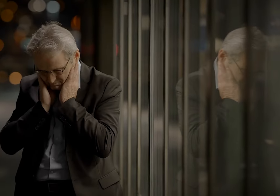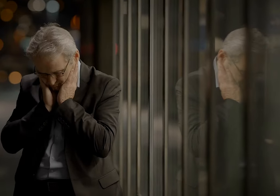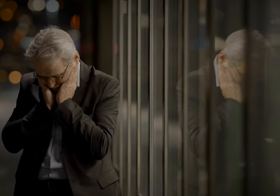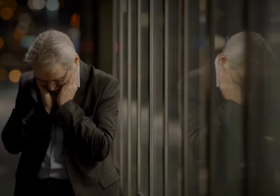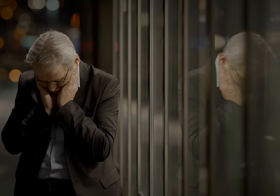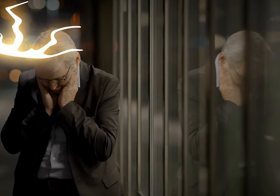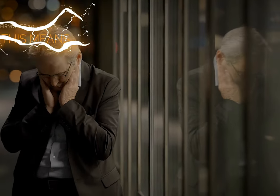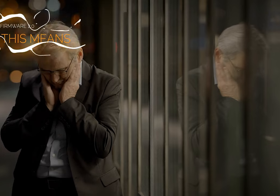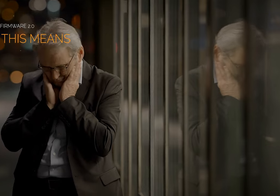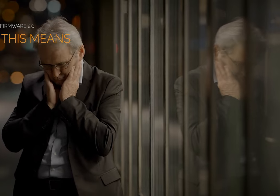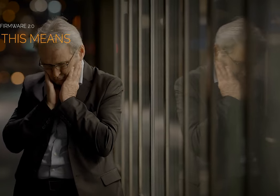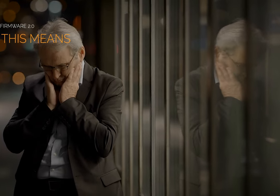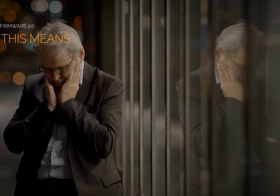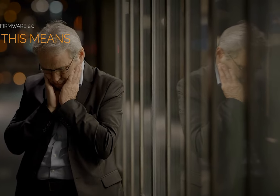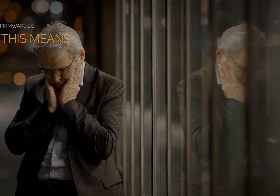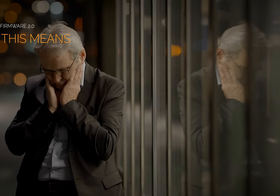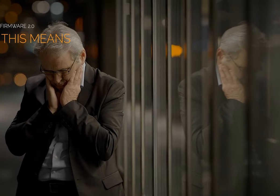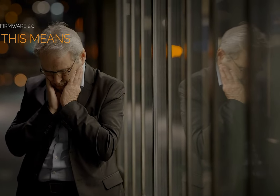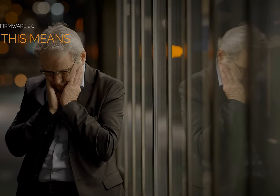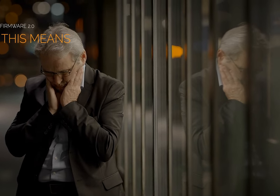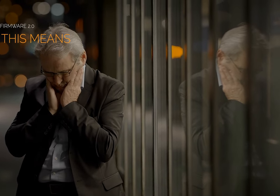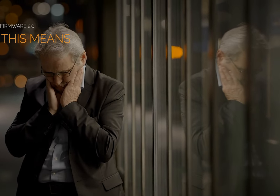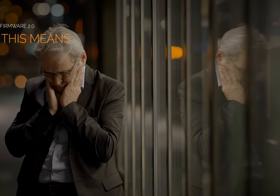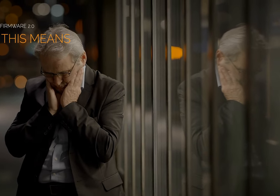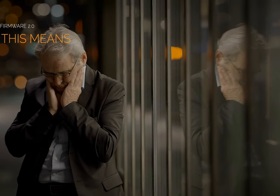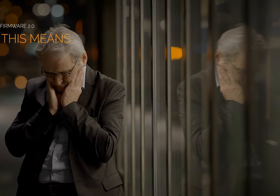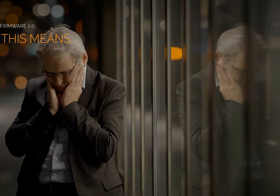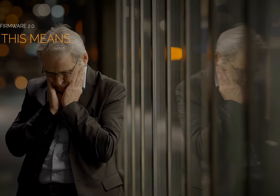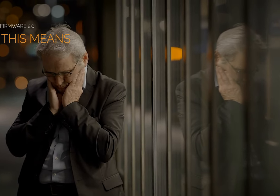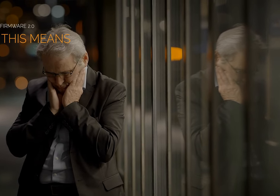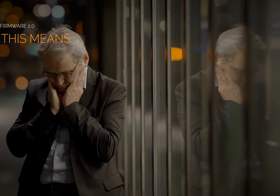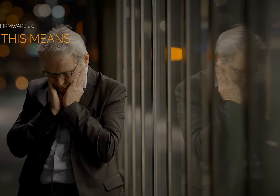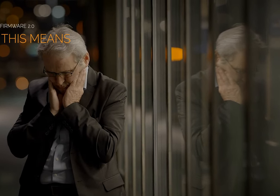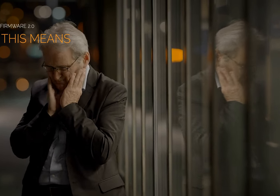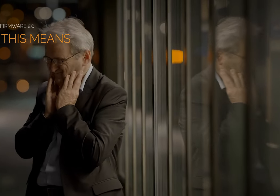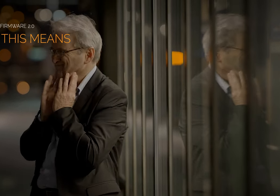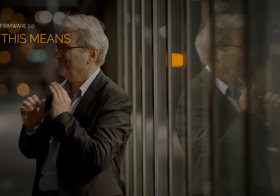unfortunately now with this latest firmware update with 2.0 on the Canon R5 I think it's